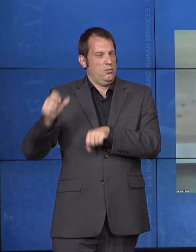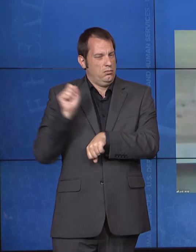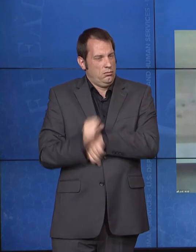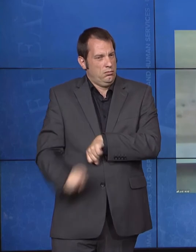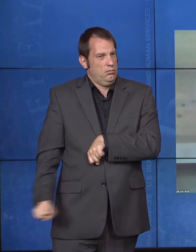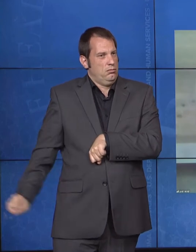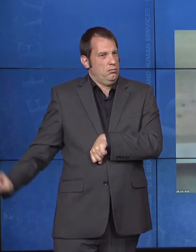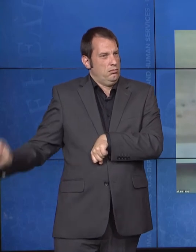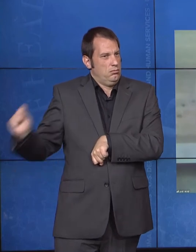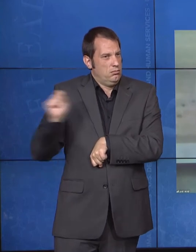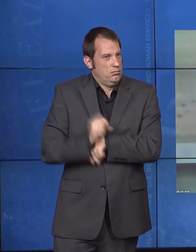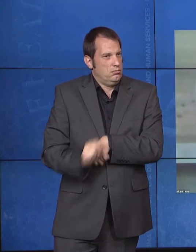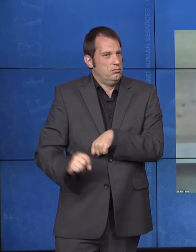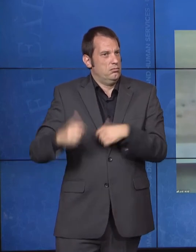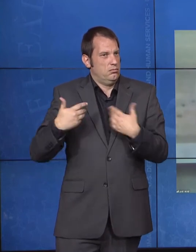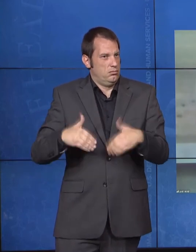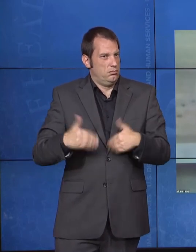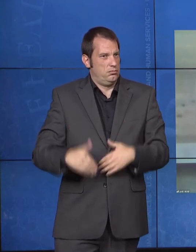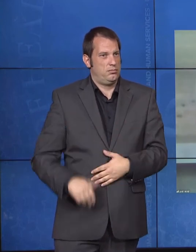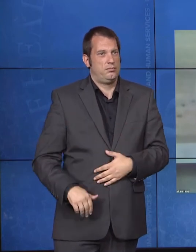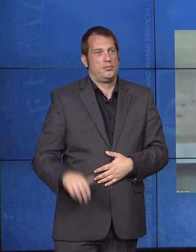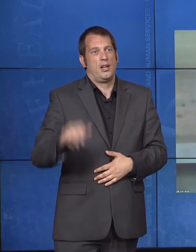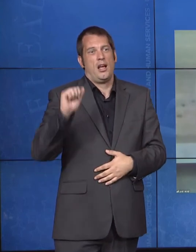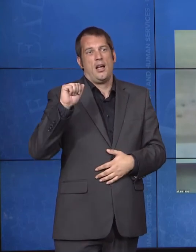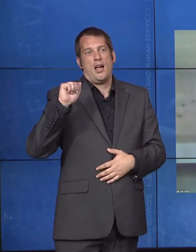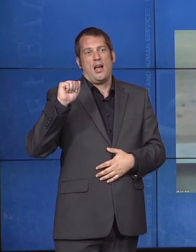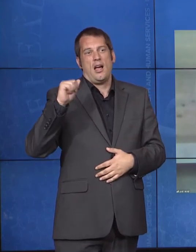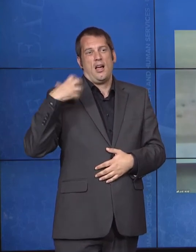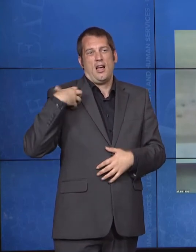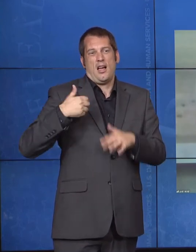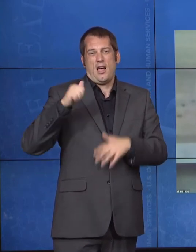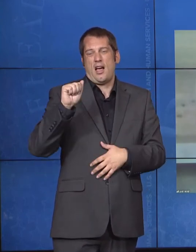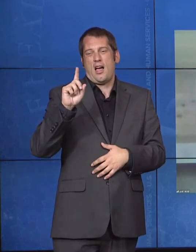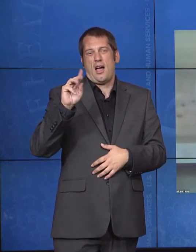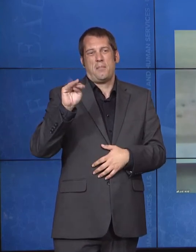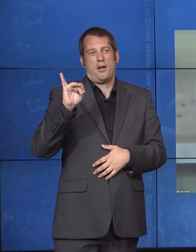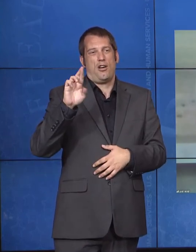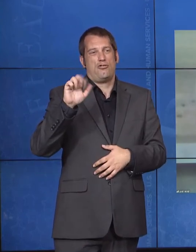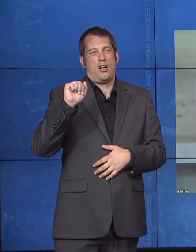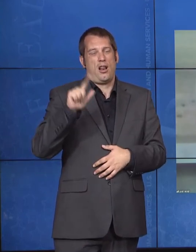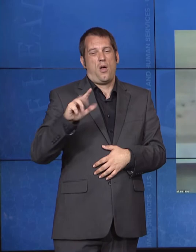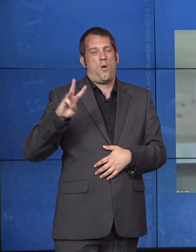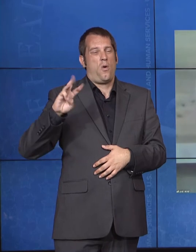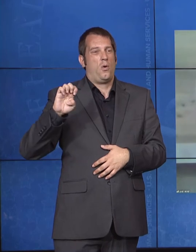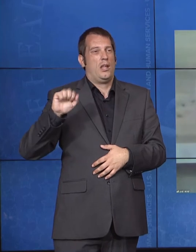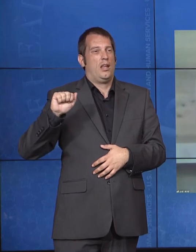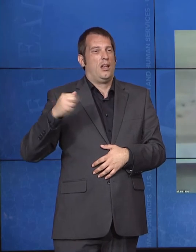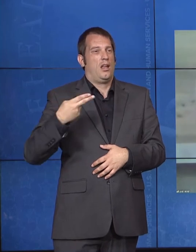on is increasing access to remote services, and making sure that people with disabilities